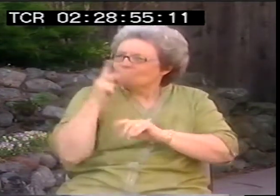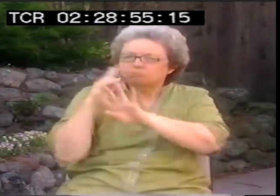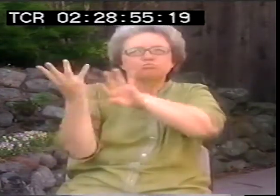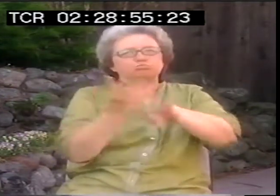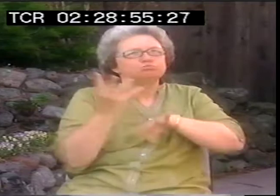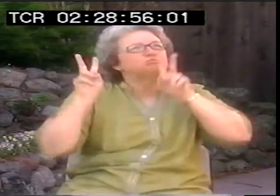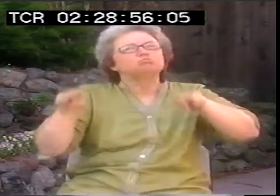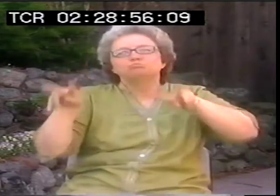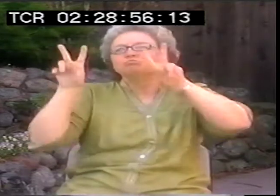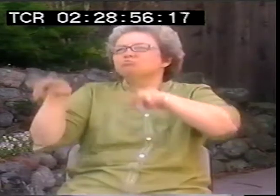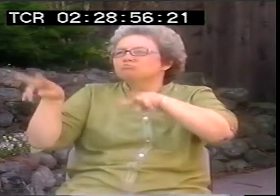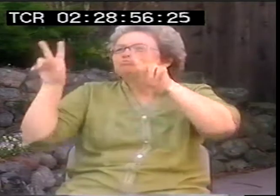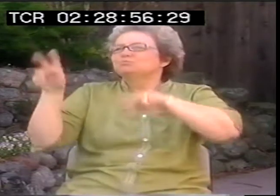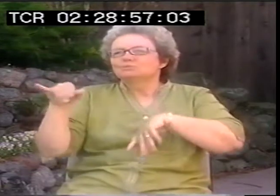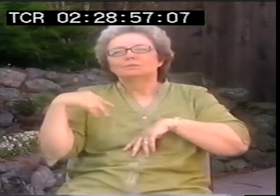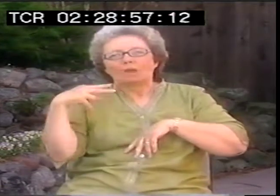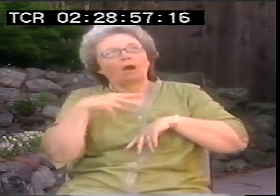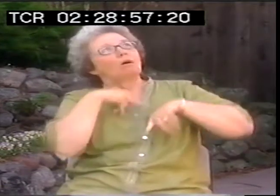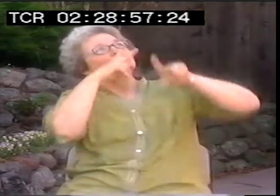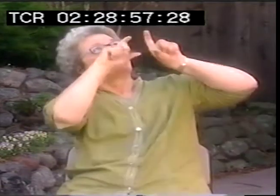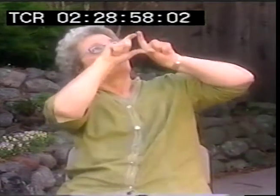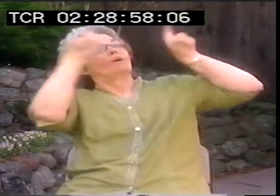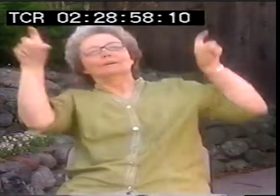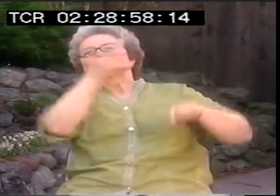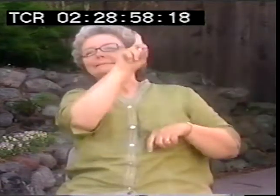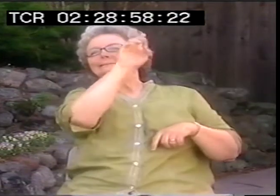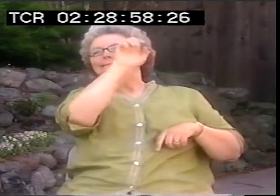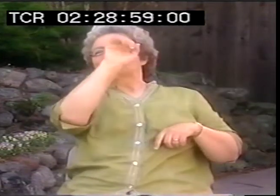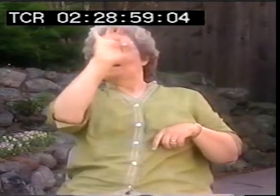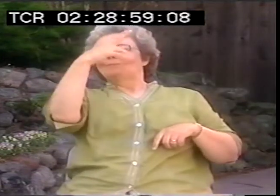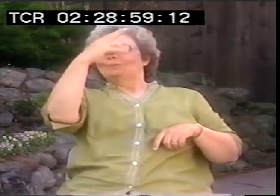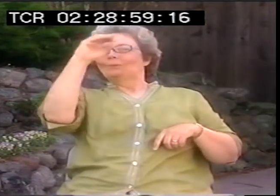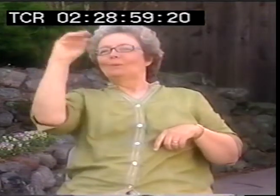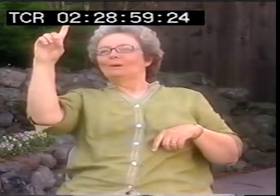I looked and saw that this had been the original entrance to the museum.